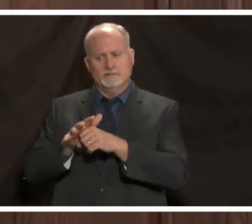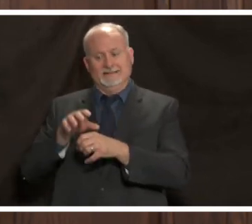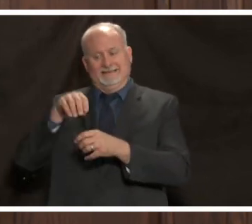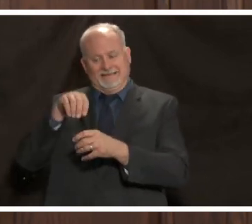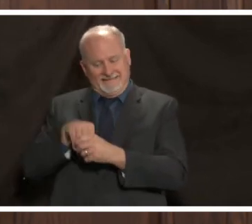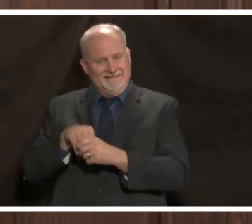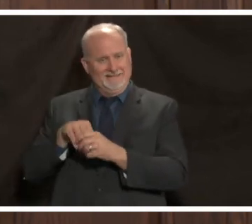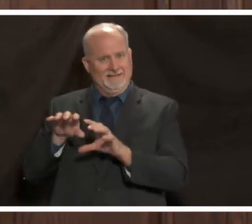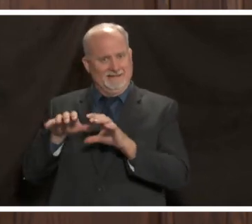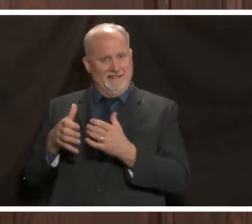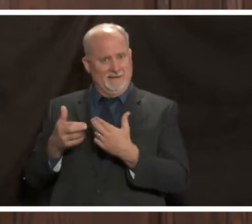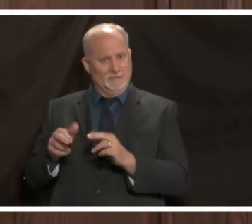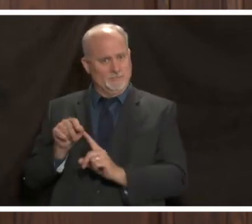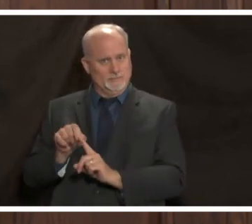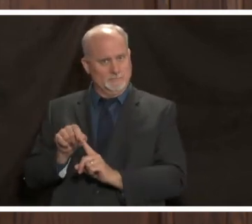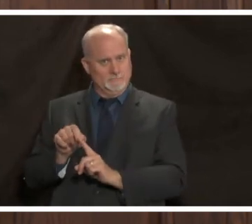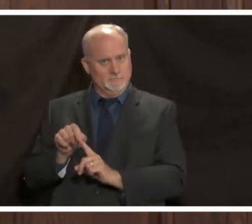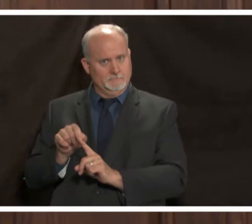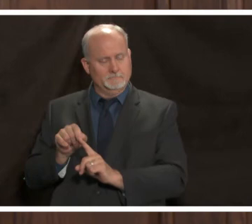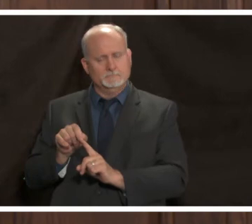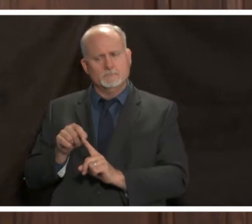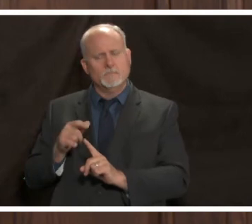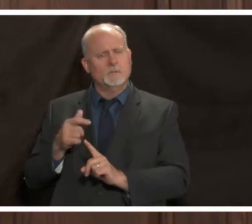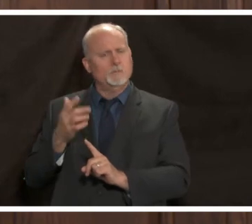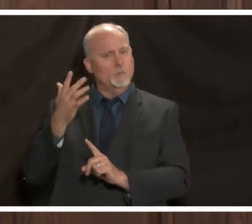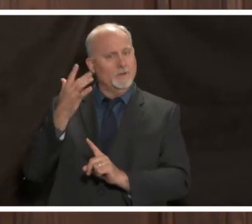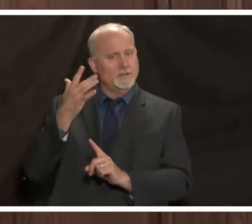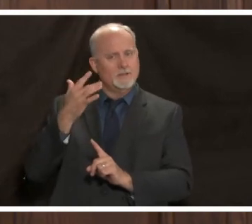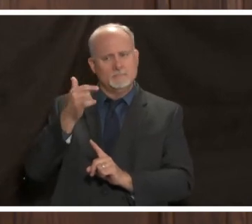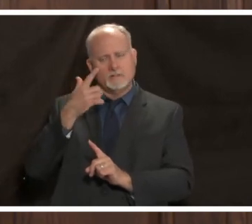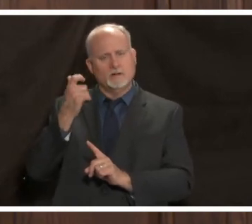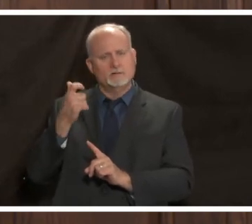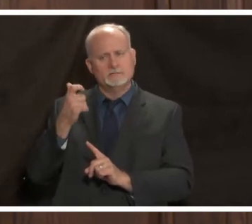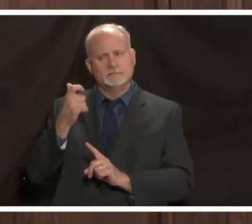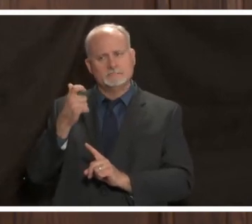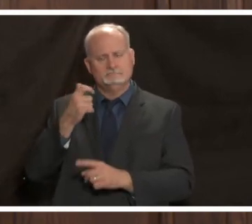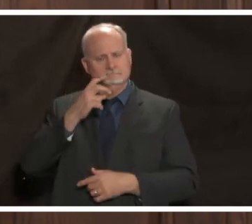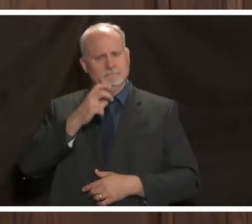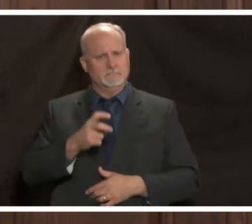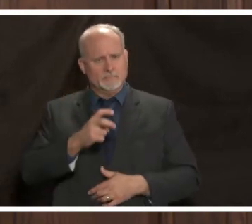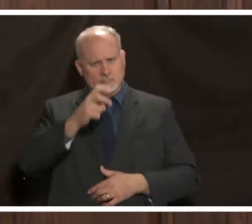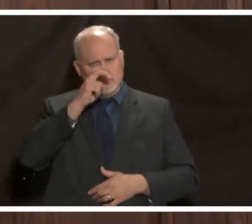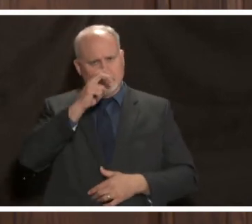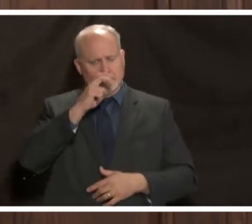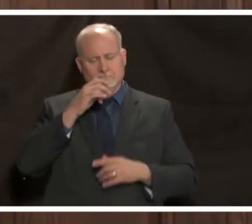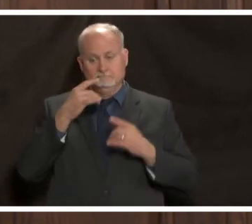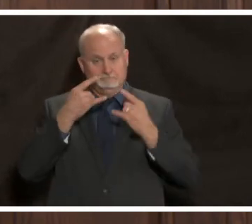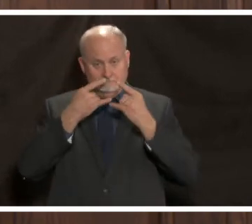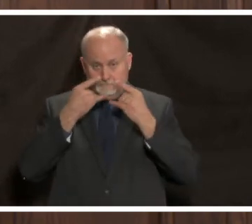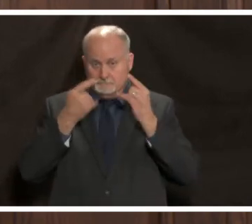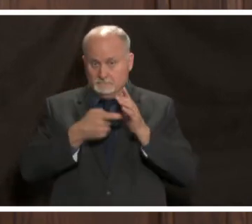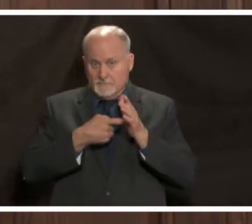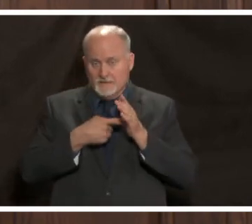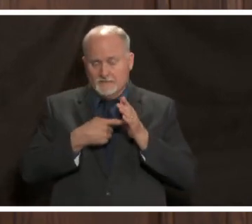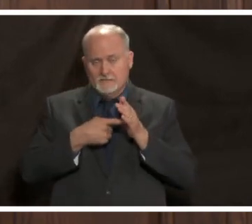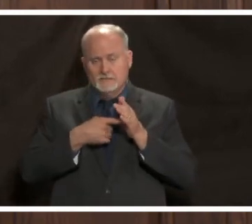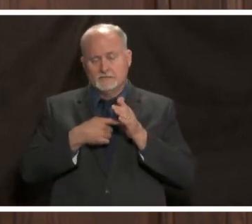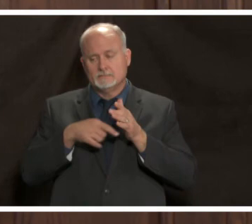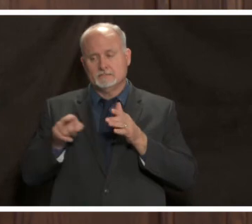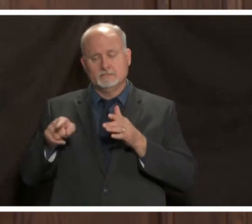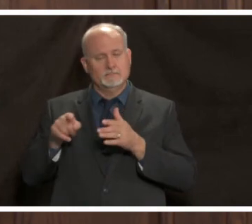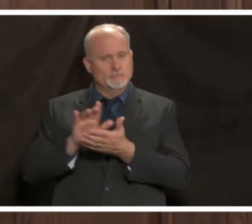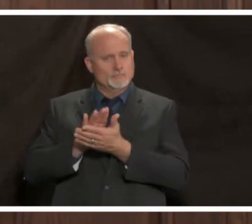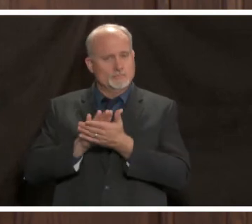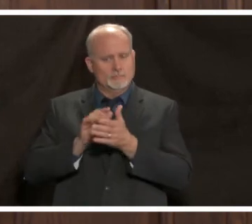the classroom and we think that is because of the strict mask wearing and other precautions